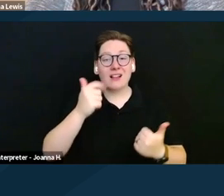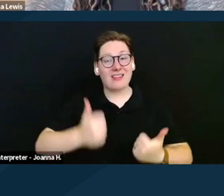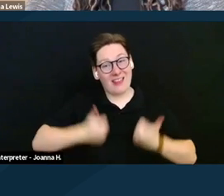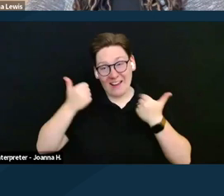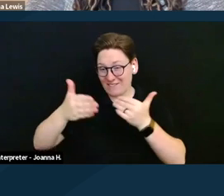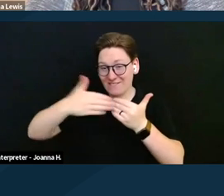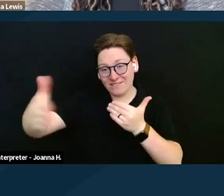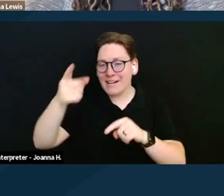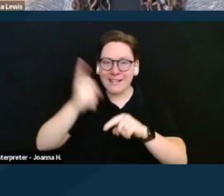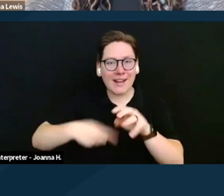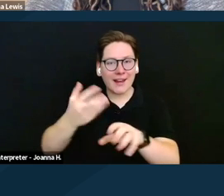Next slide. Kate.